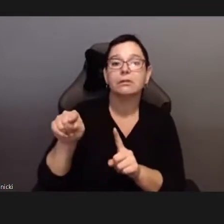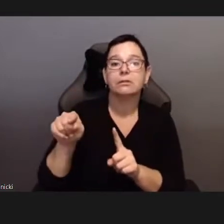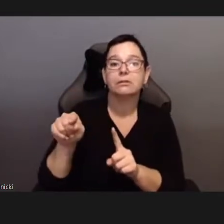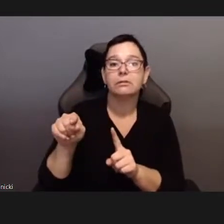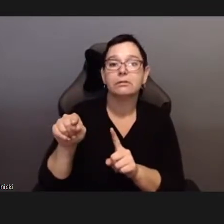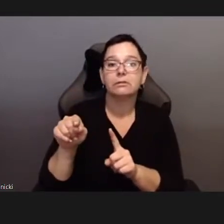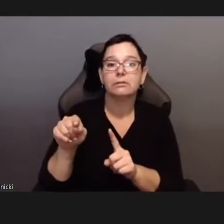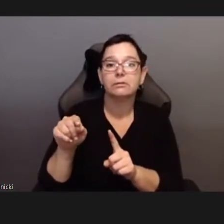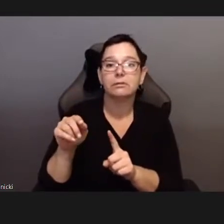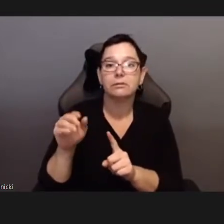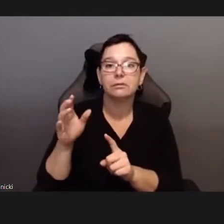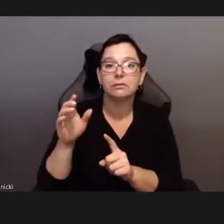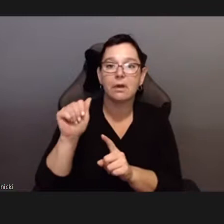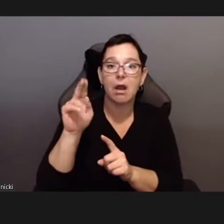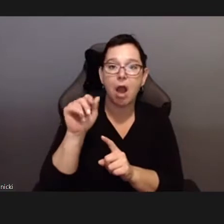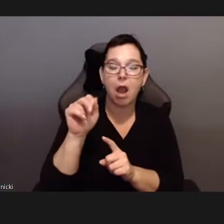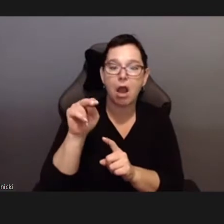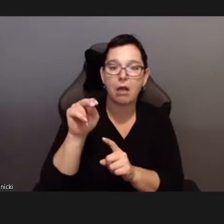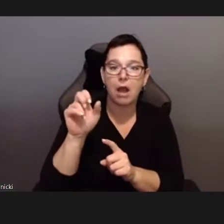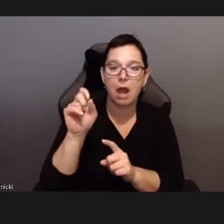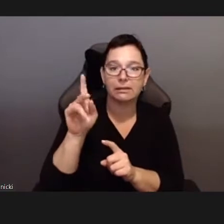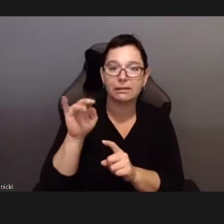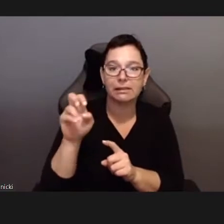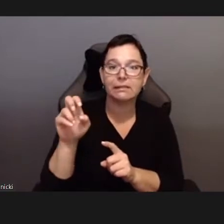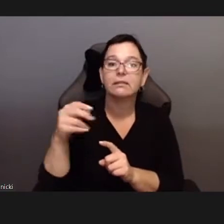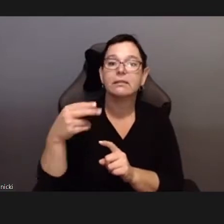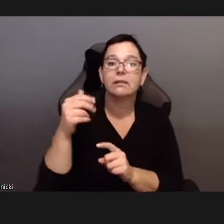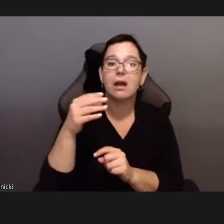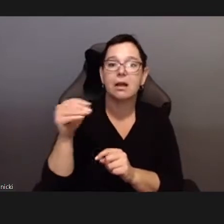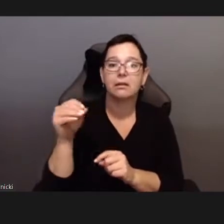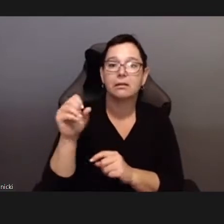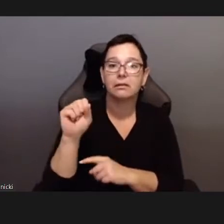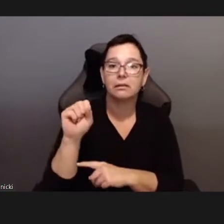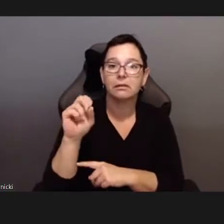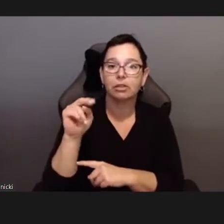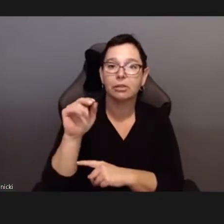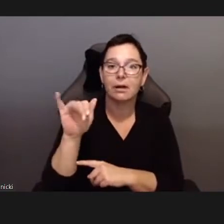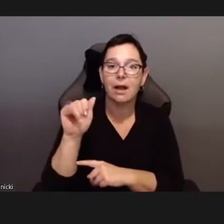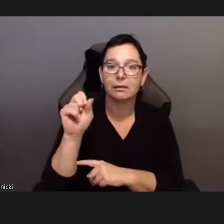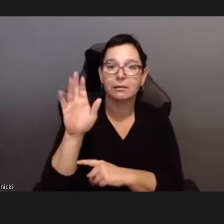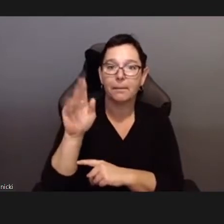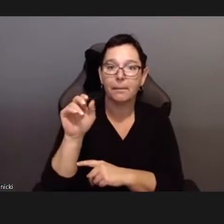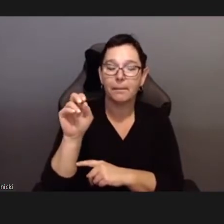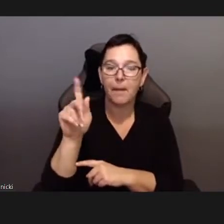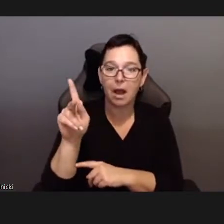This is a Dish with one Spoon Territory,